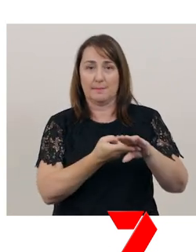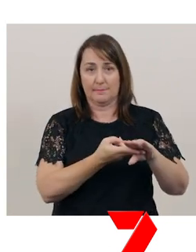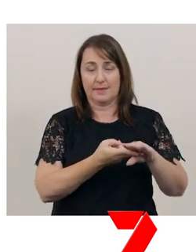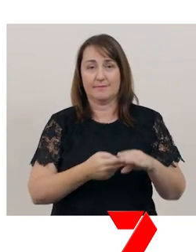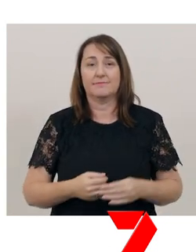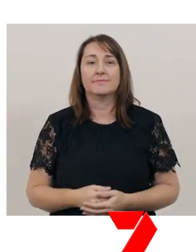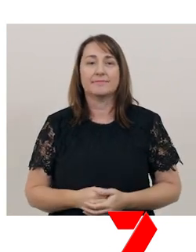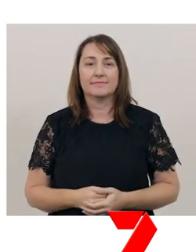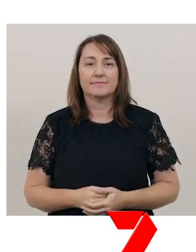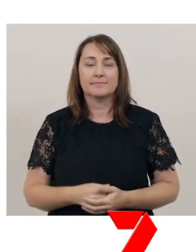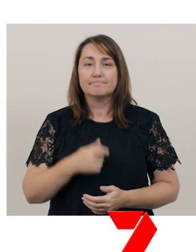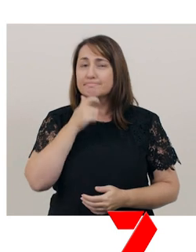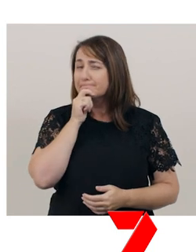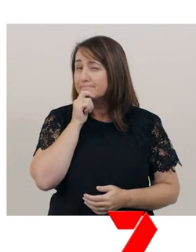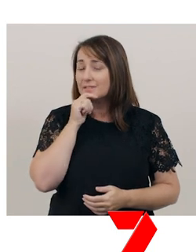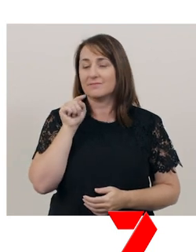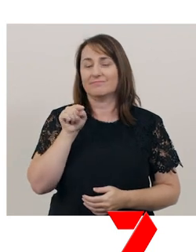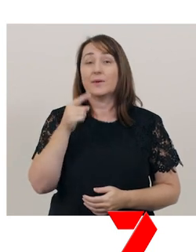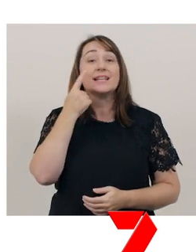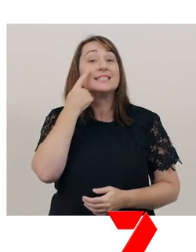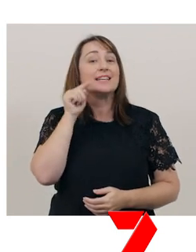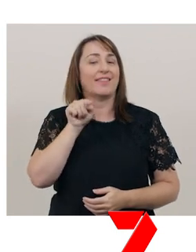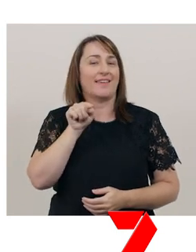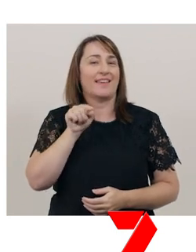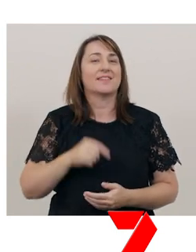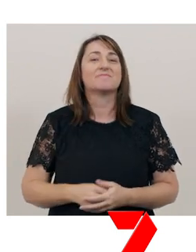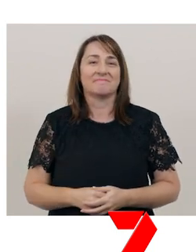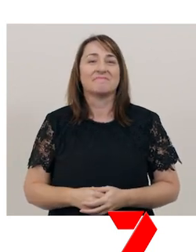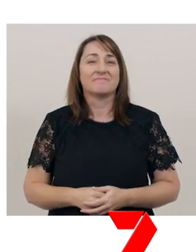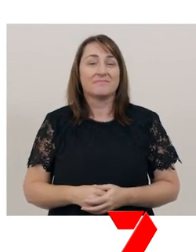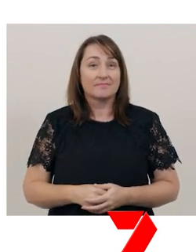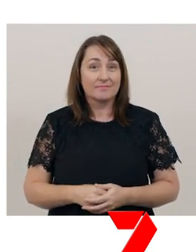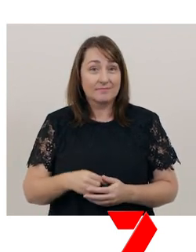Mm, there it is. Did you find it?